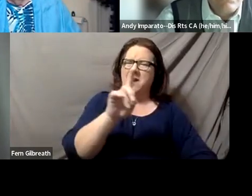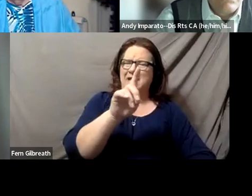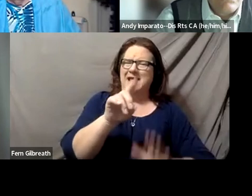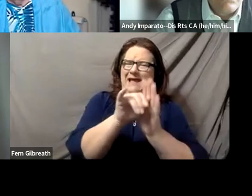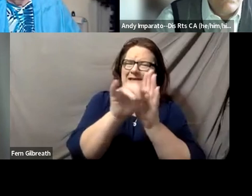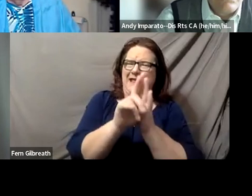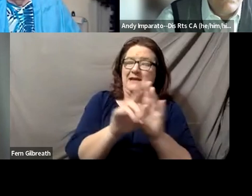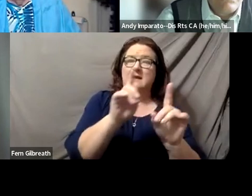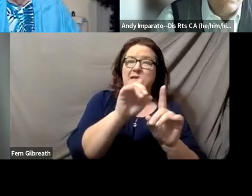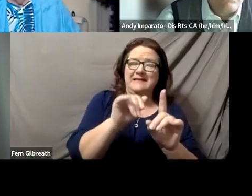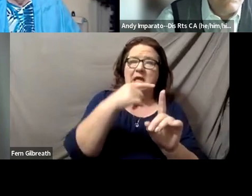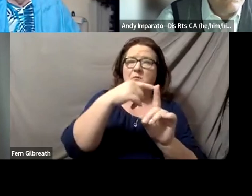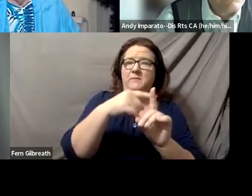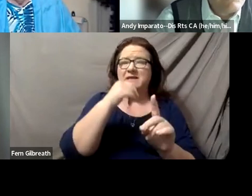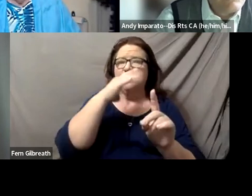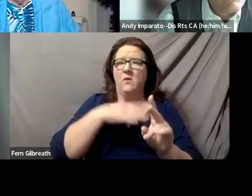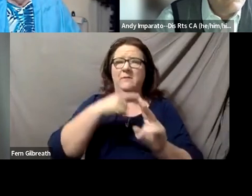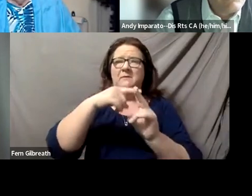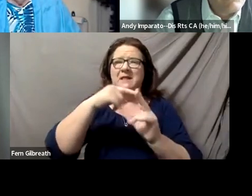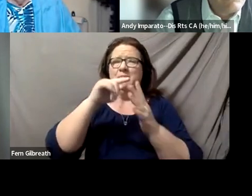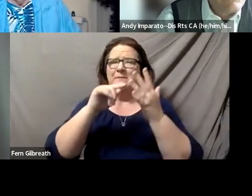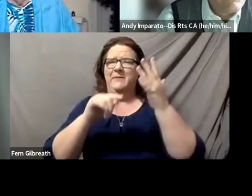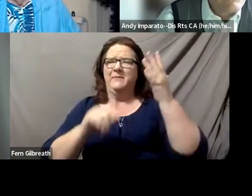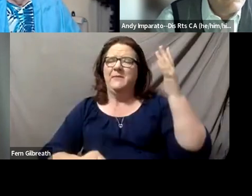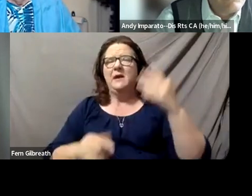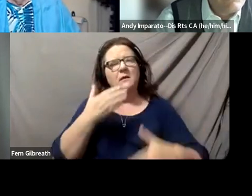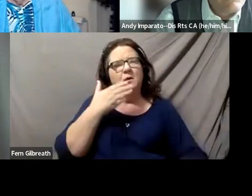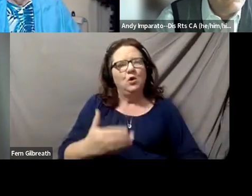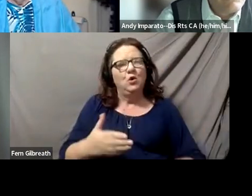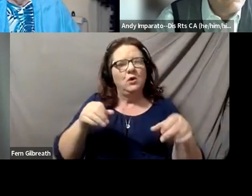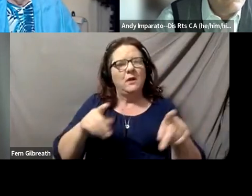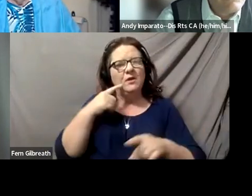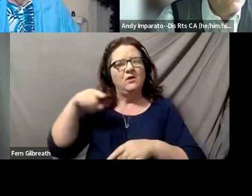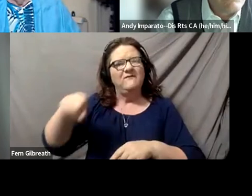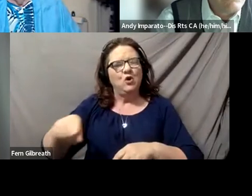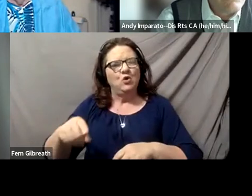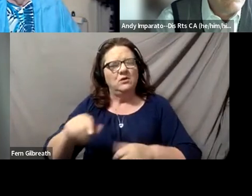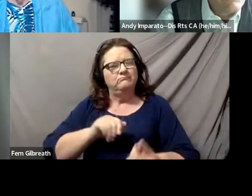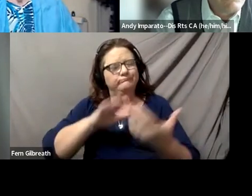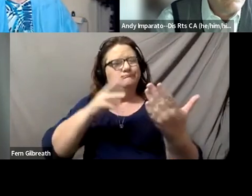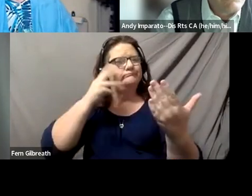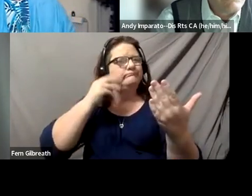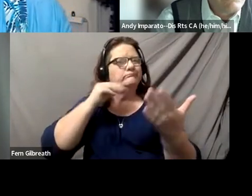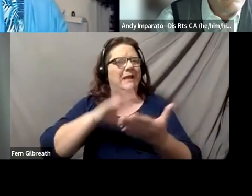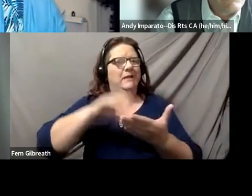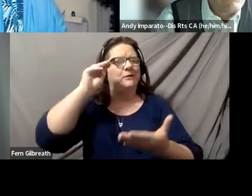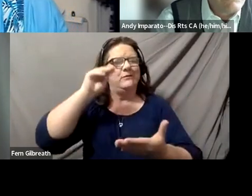to encounter that and learn early, especially if they are going into the health professions, that people are not defined by their disability,